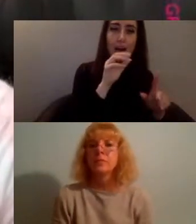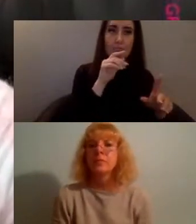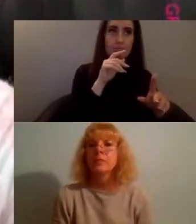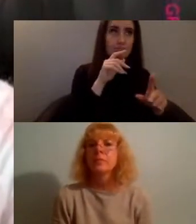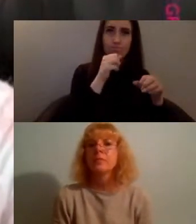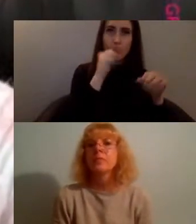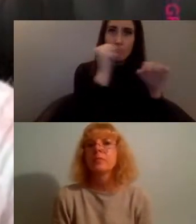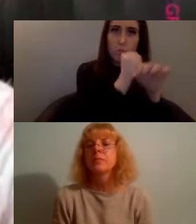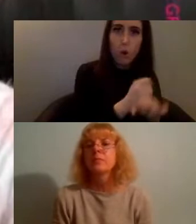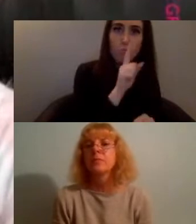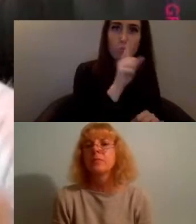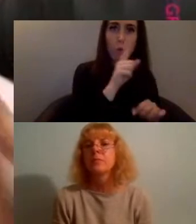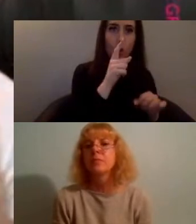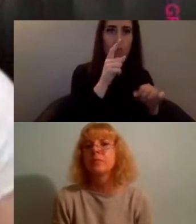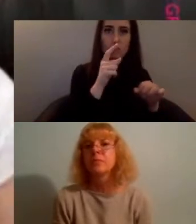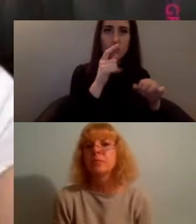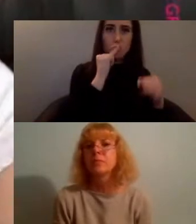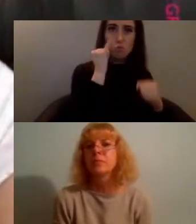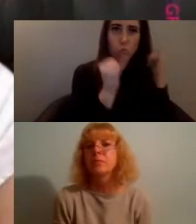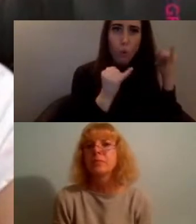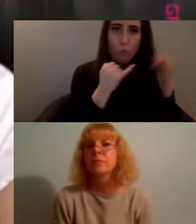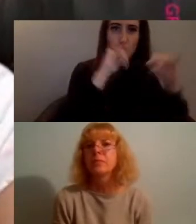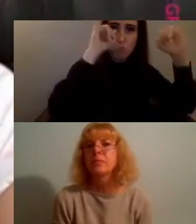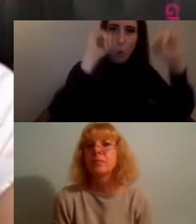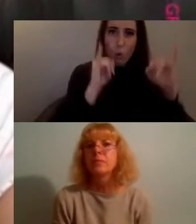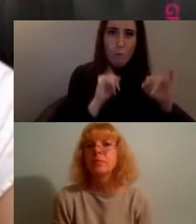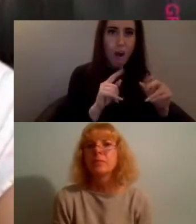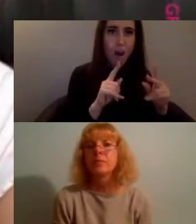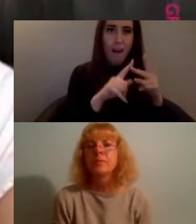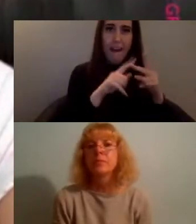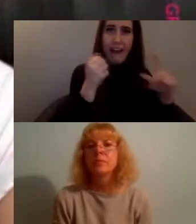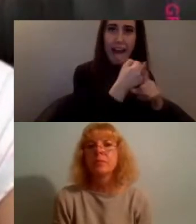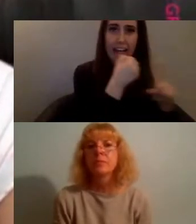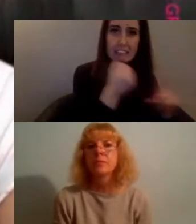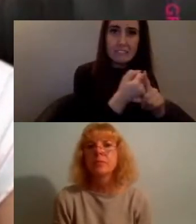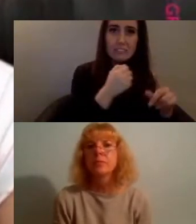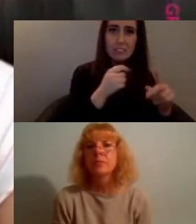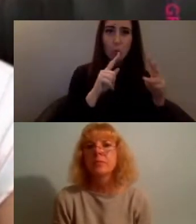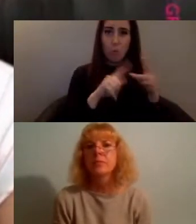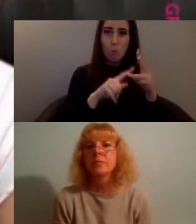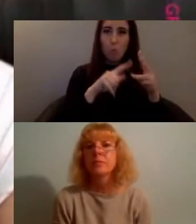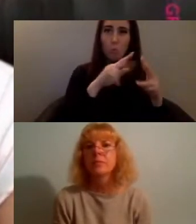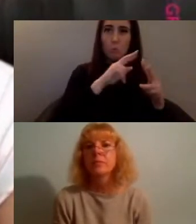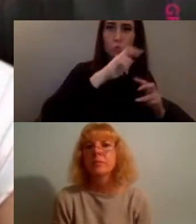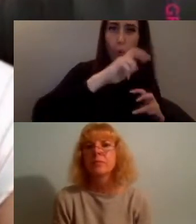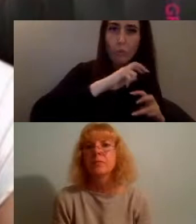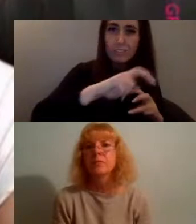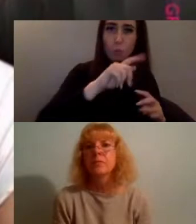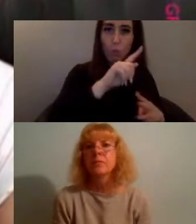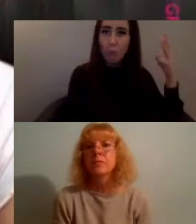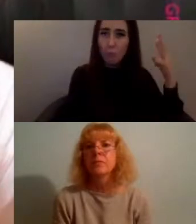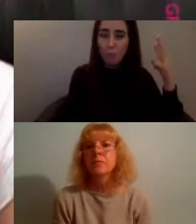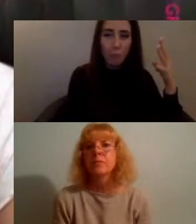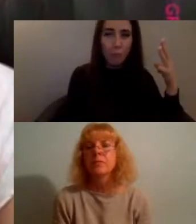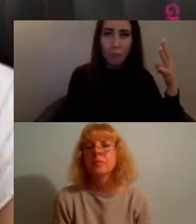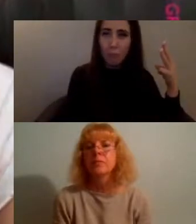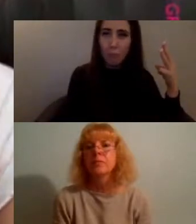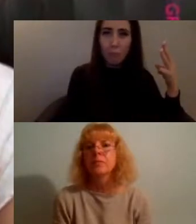um this kind of idea of activism tourism which means that you can kind of like kind of like